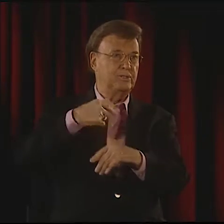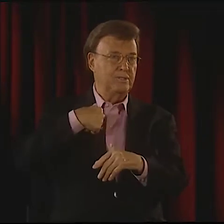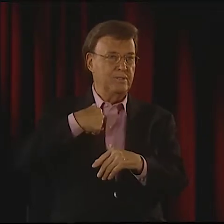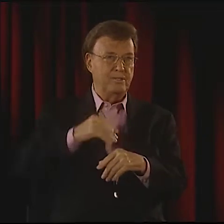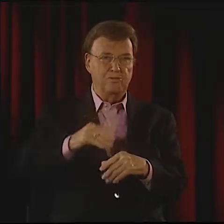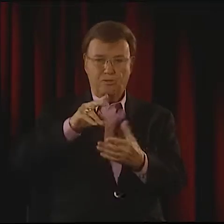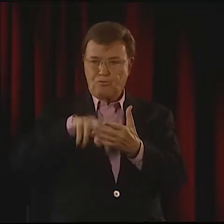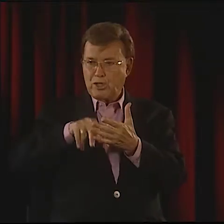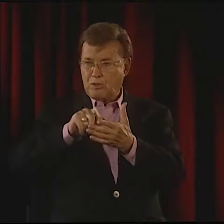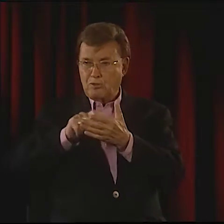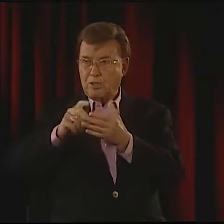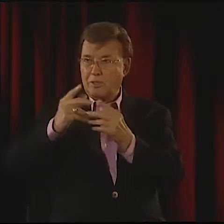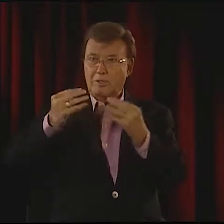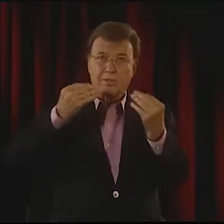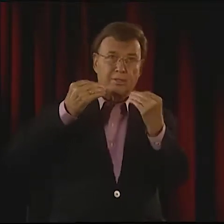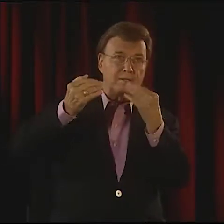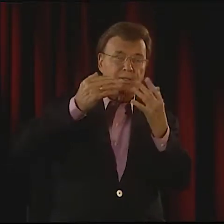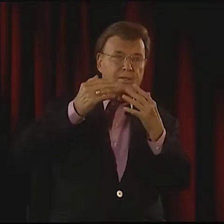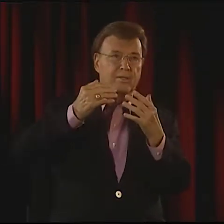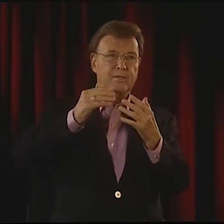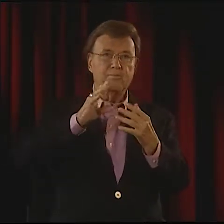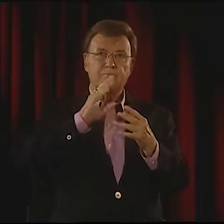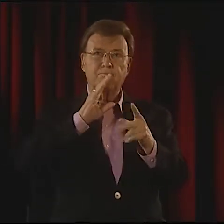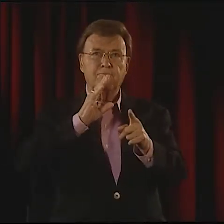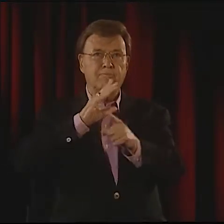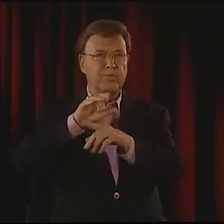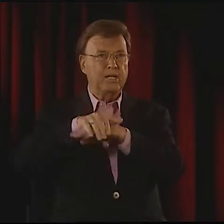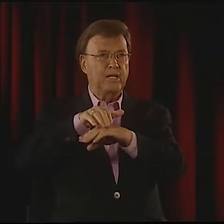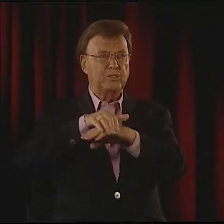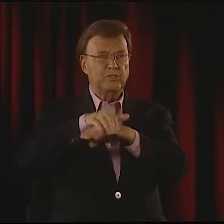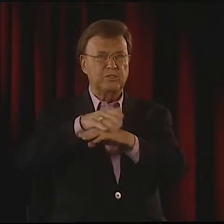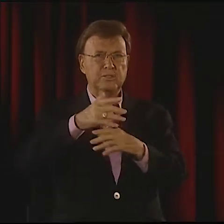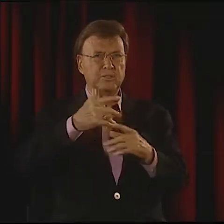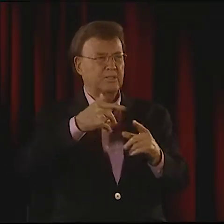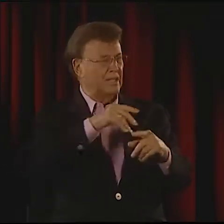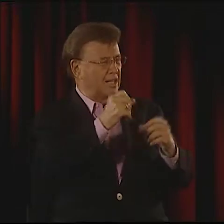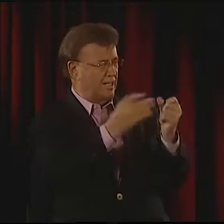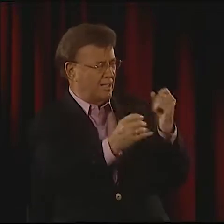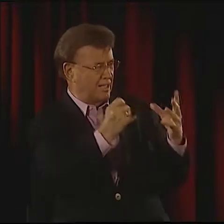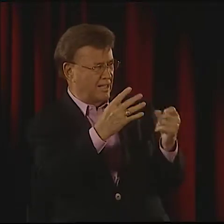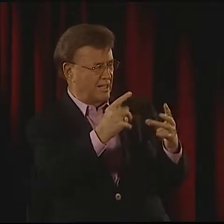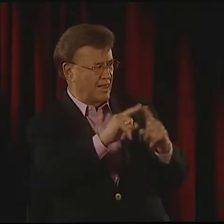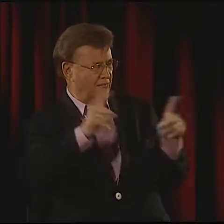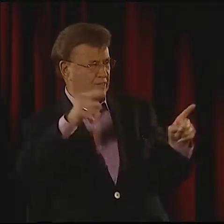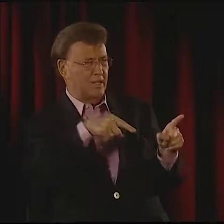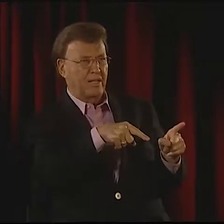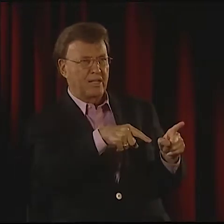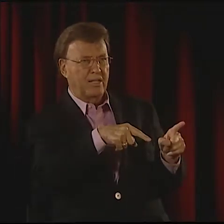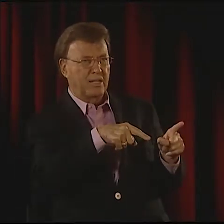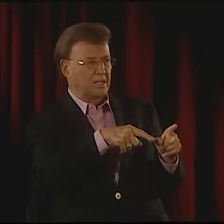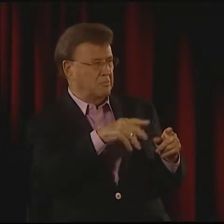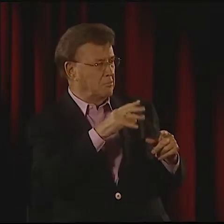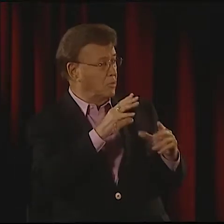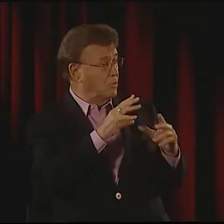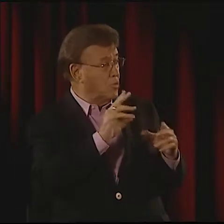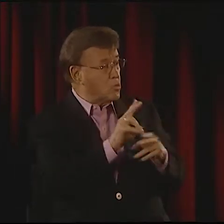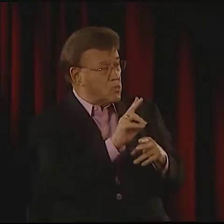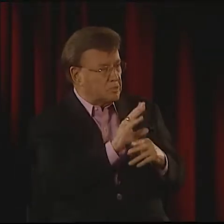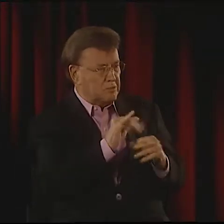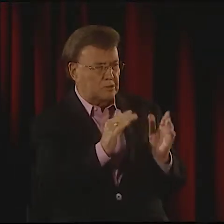EVERYONE USES ENGLISH. I'D GROWN UP TAUGHT THAT ENGLISH WAS THE MOST IMPORTANT THING TO LEARN AND SIGN LANGUAGE WAS DIFFERENT.